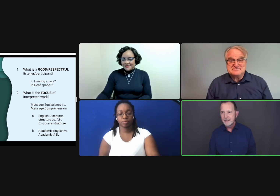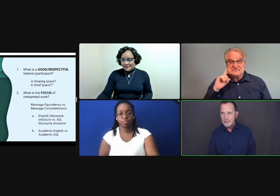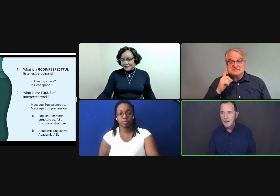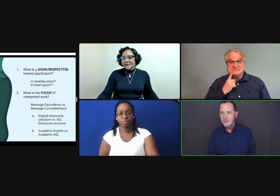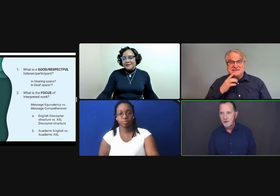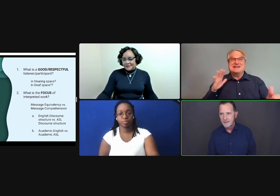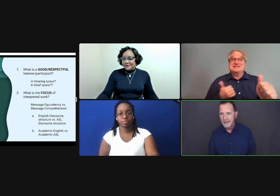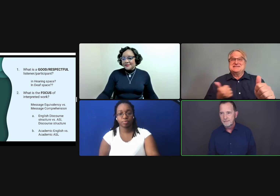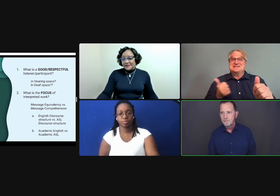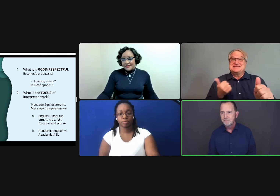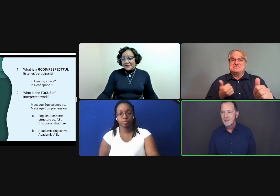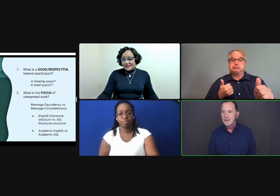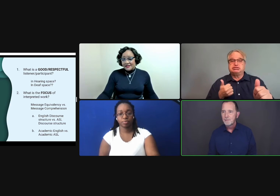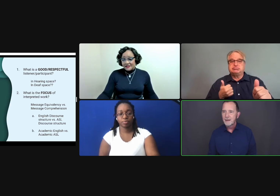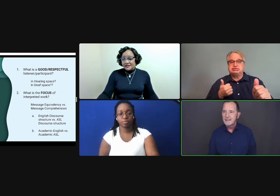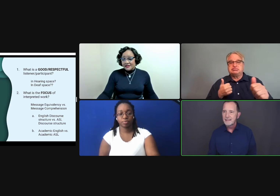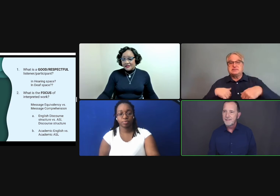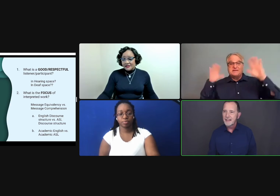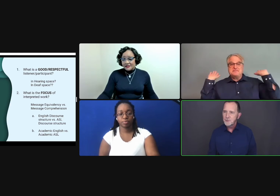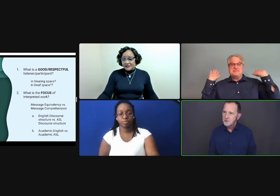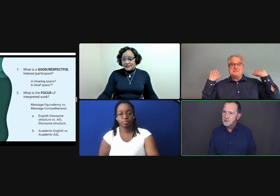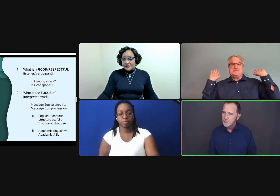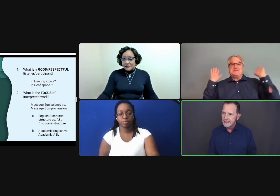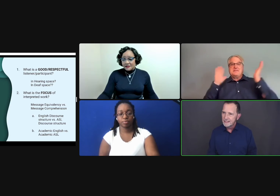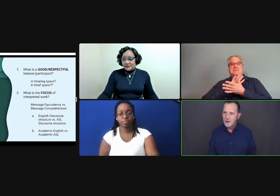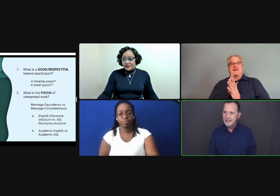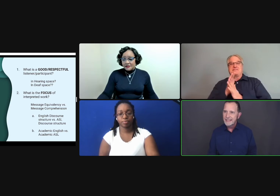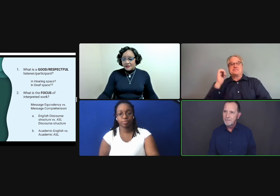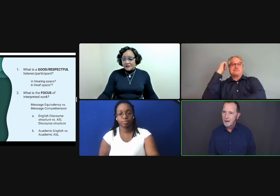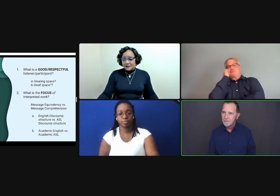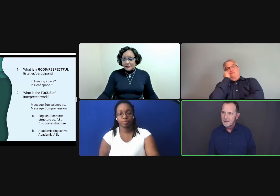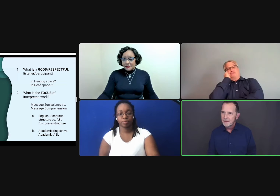to keep up with all that. But if that's what you're doing, is trying to keep up,